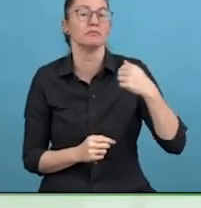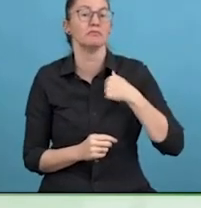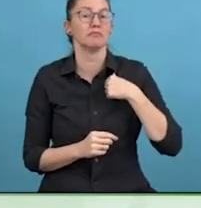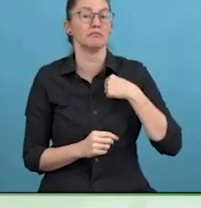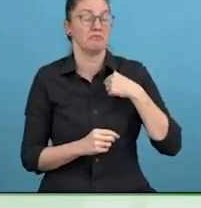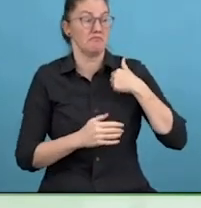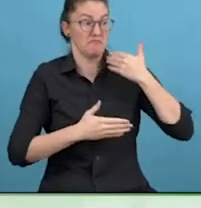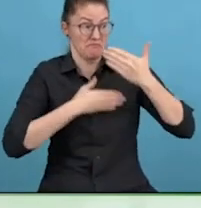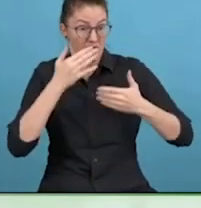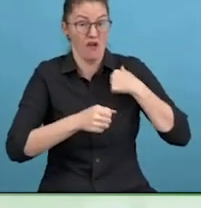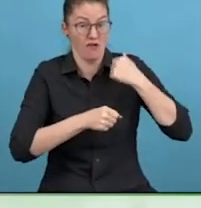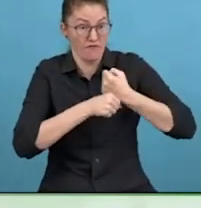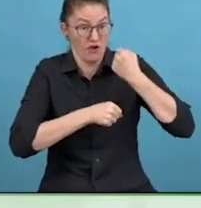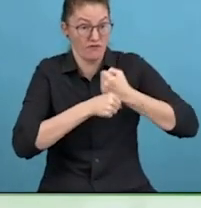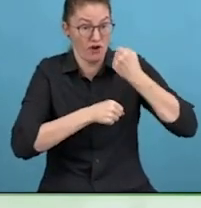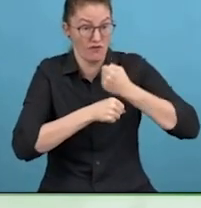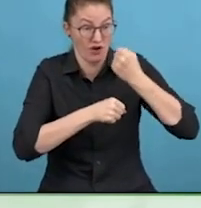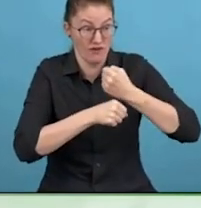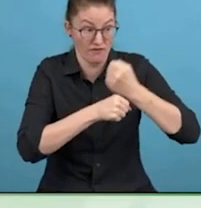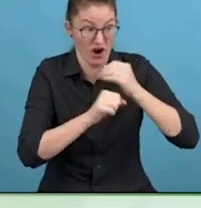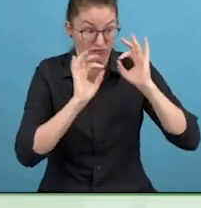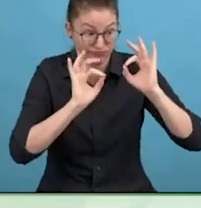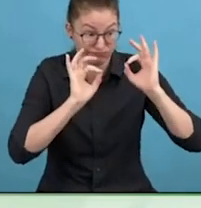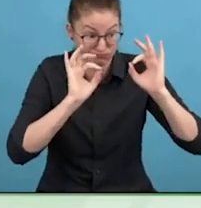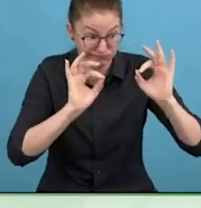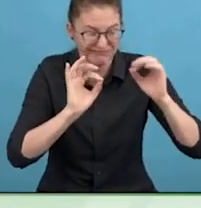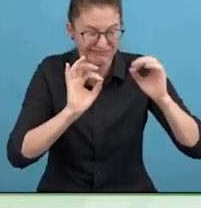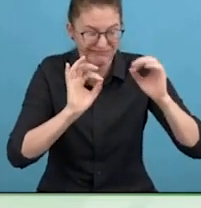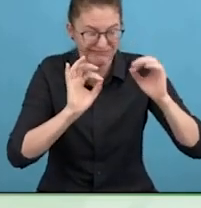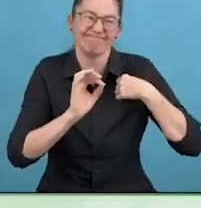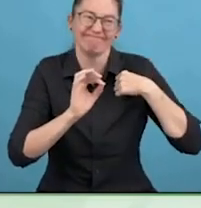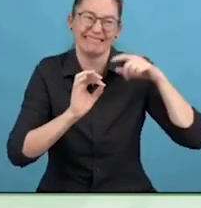In the US, our president Joe Biden declared the condition of Long